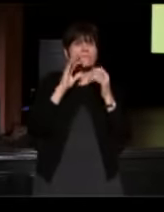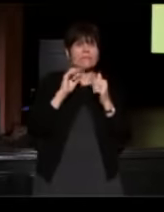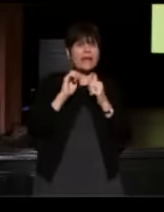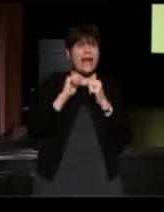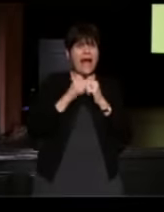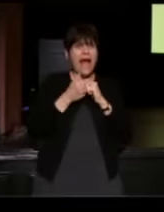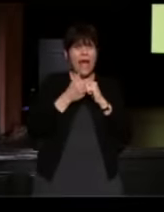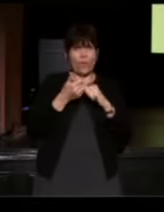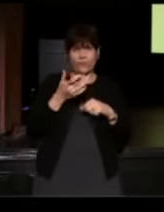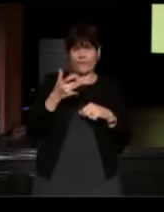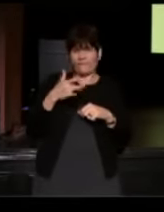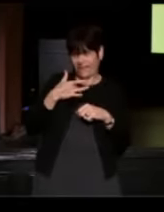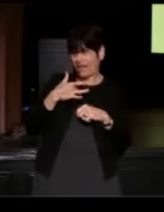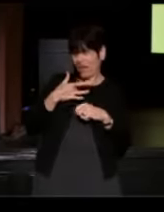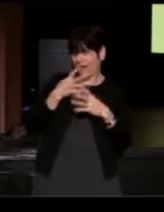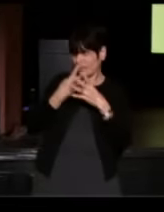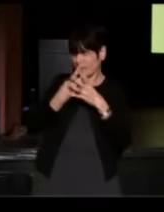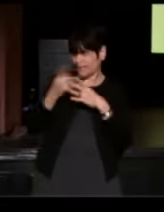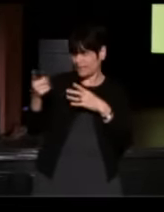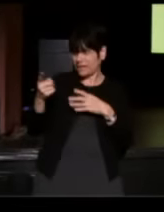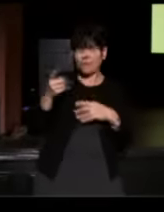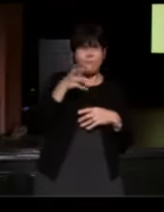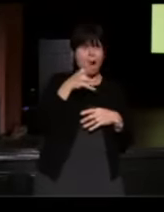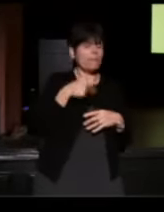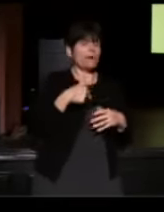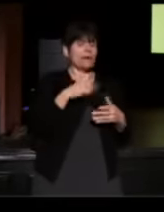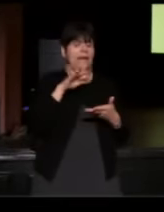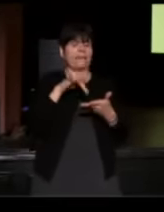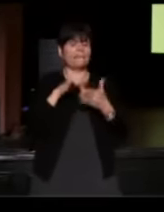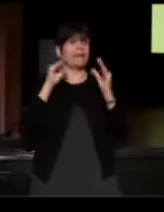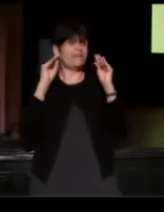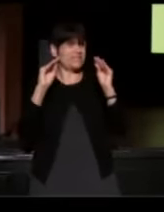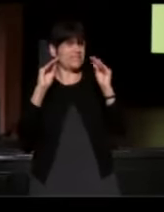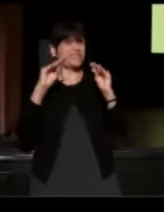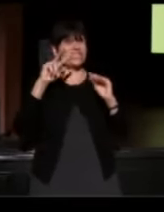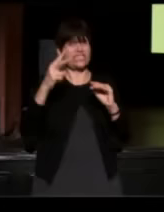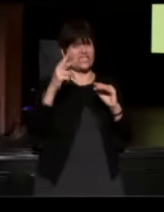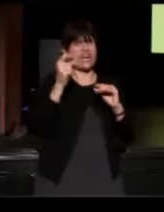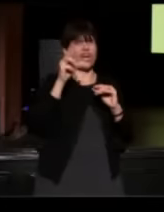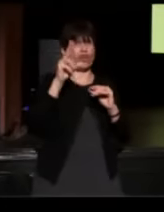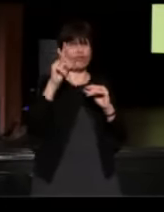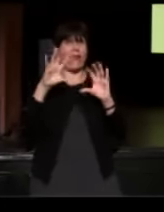That I was in jail? (Patsy) I was in the middle of teaching a second grade class,